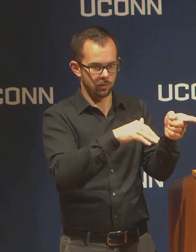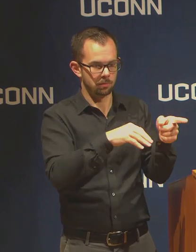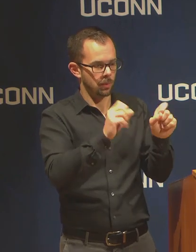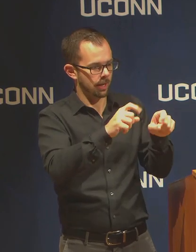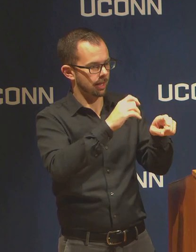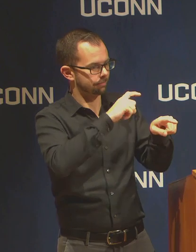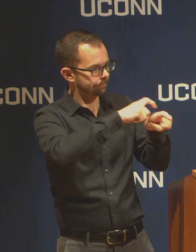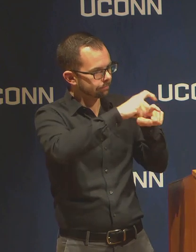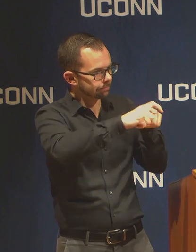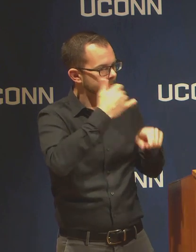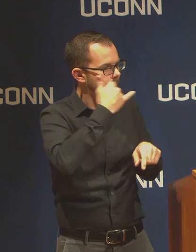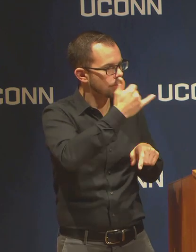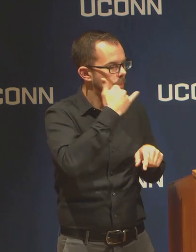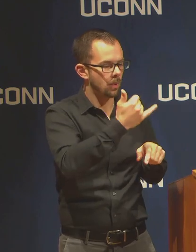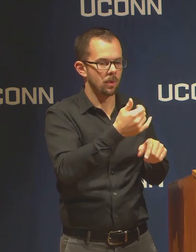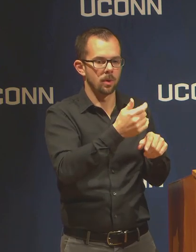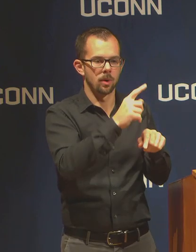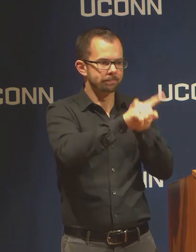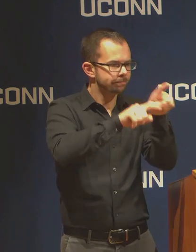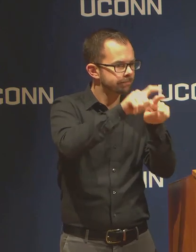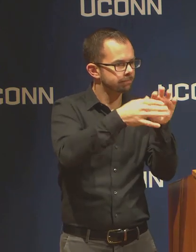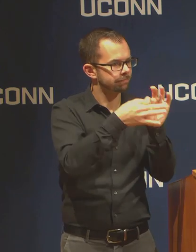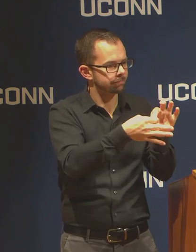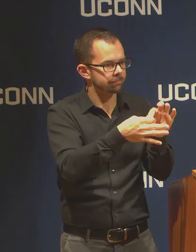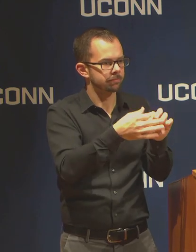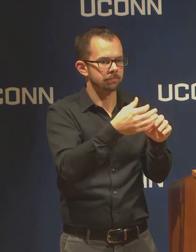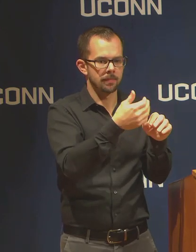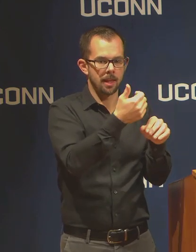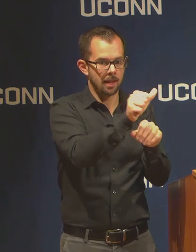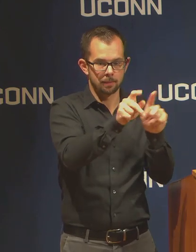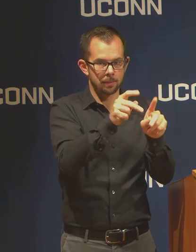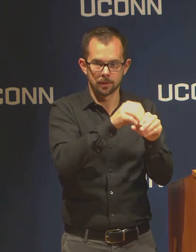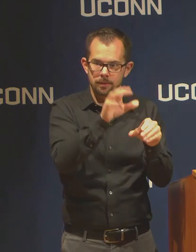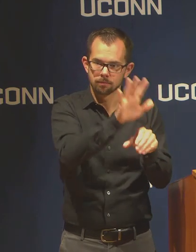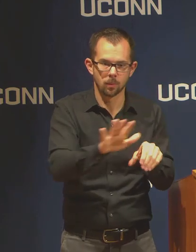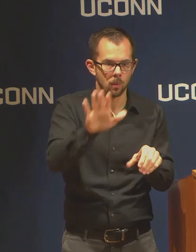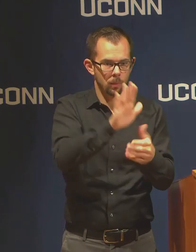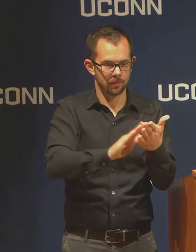anybody in the university community